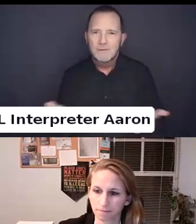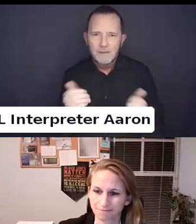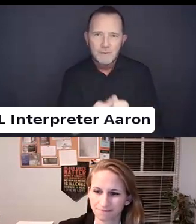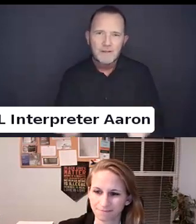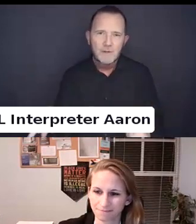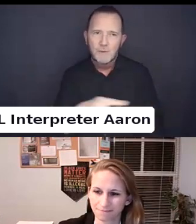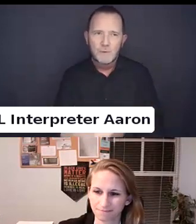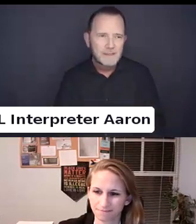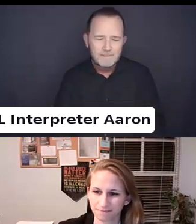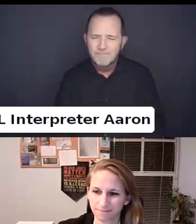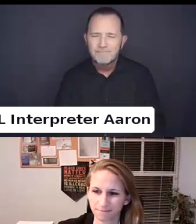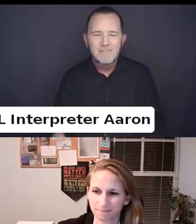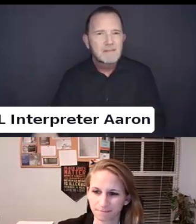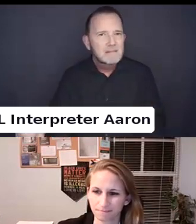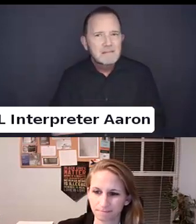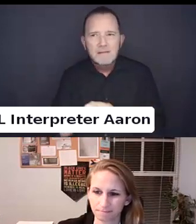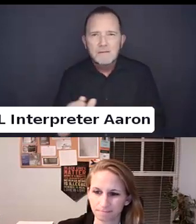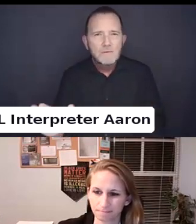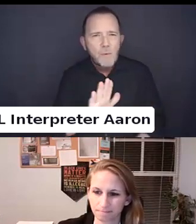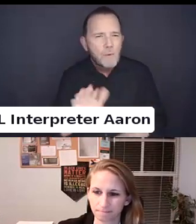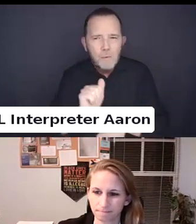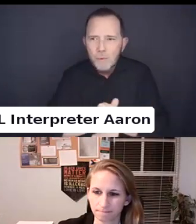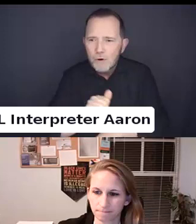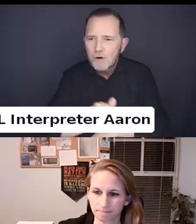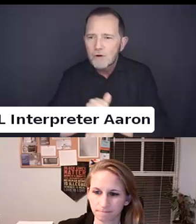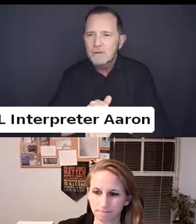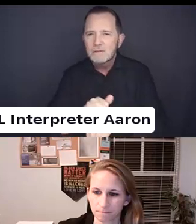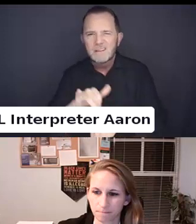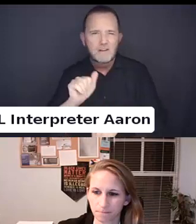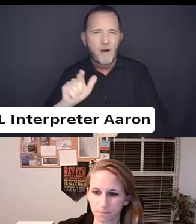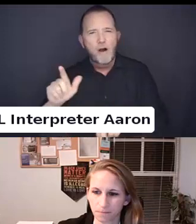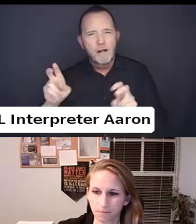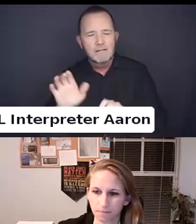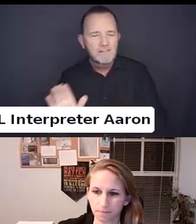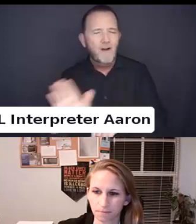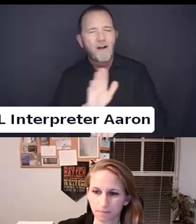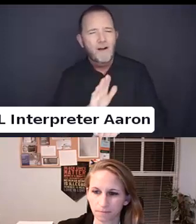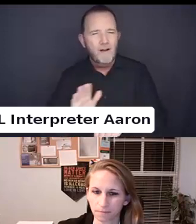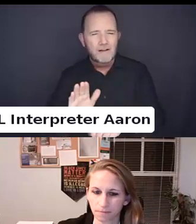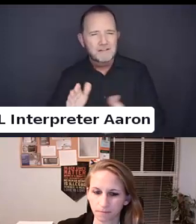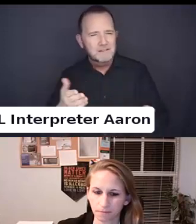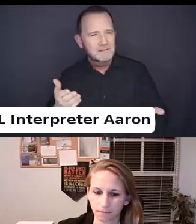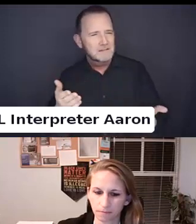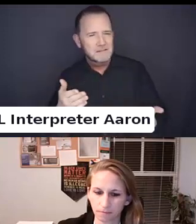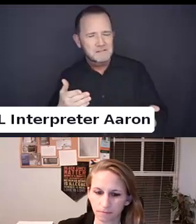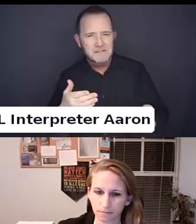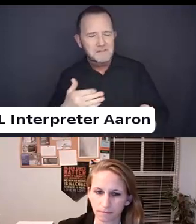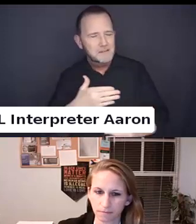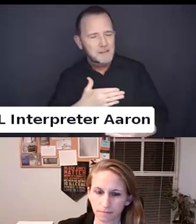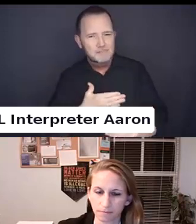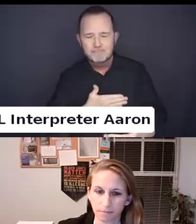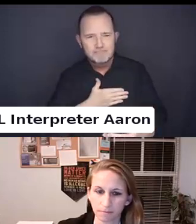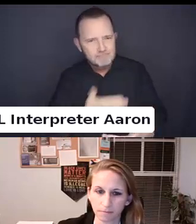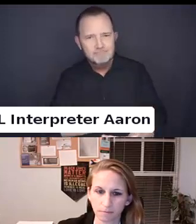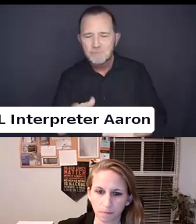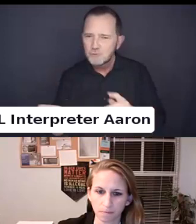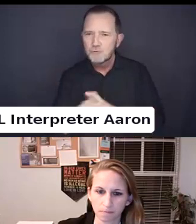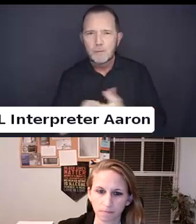You all's ability to show up today and give your whole self to this conversation.